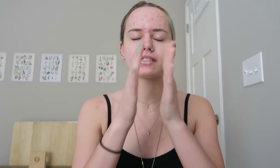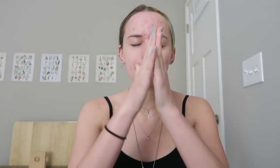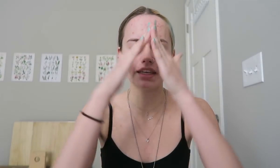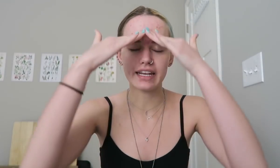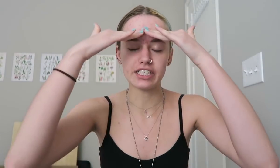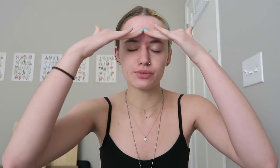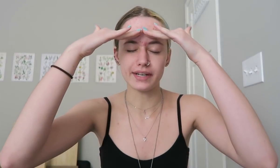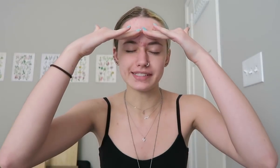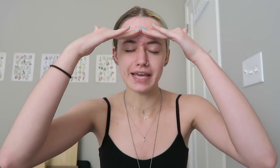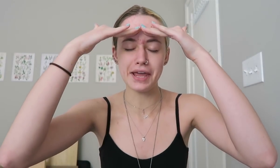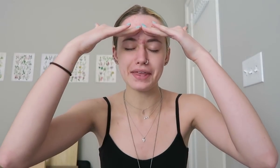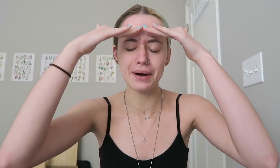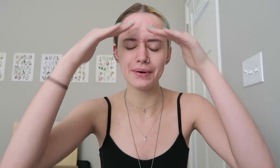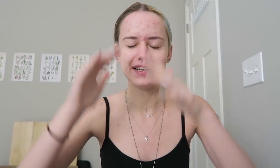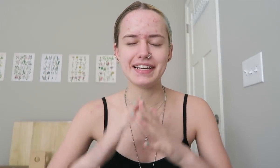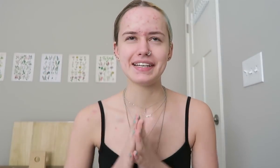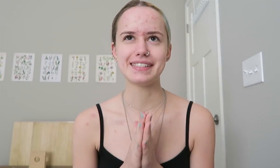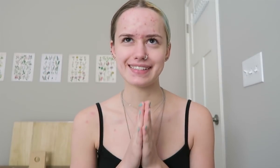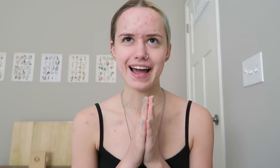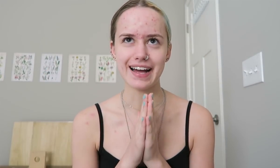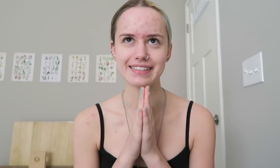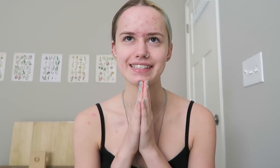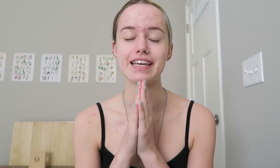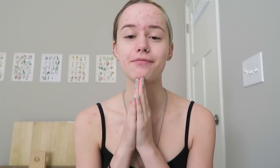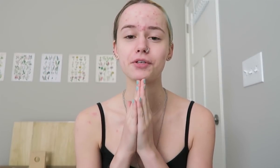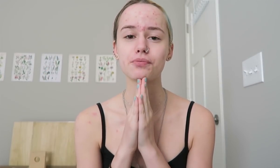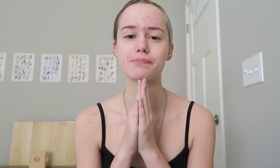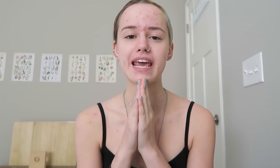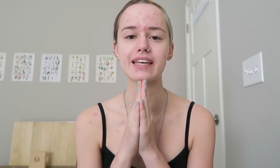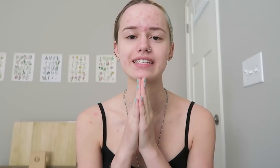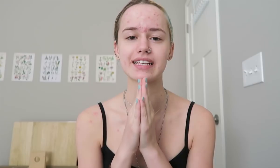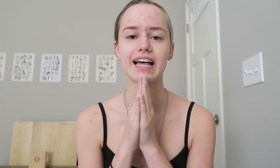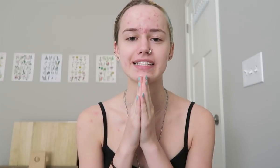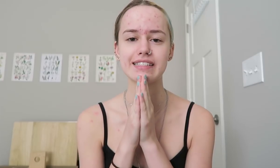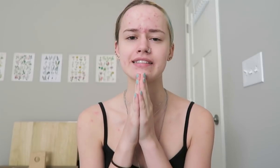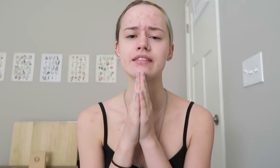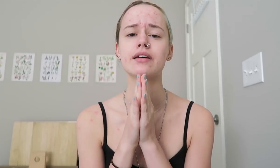Something that I just want to say though, is that if you take these classes, pretty pretty